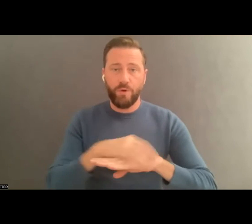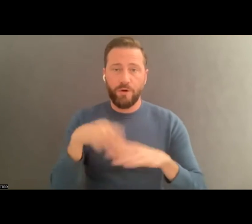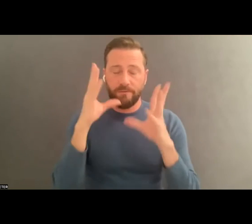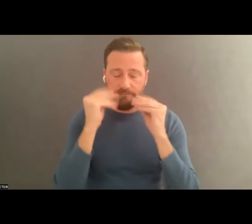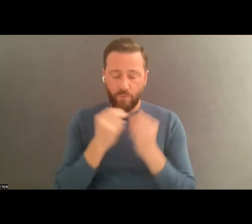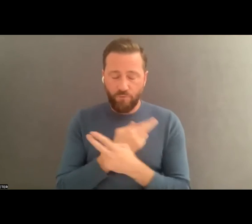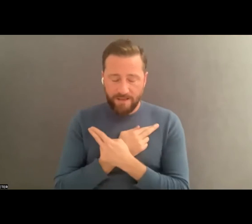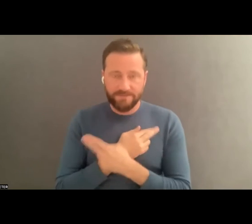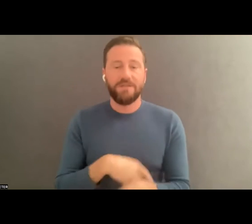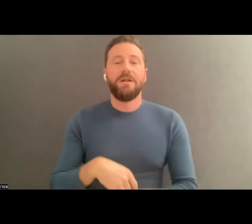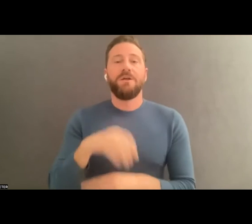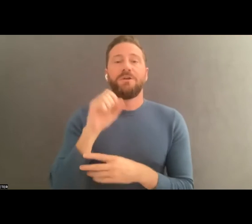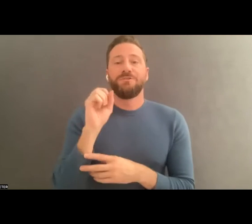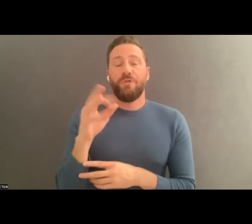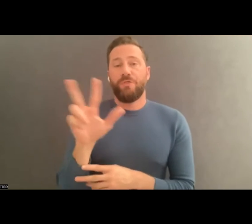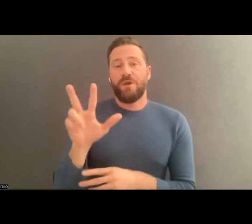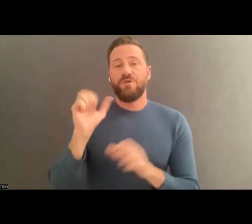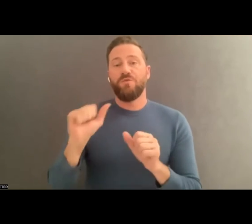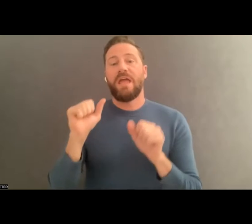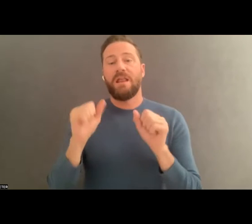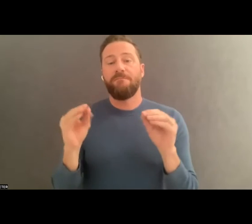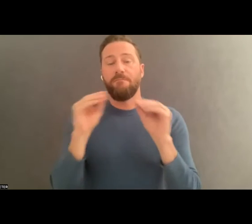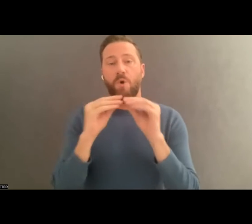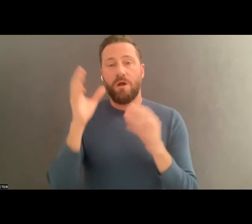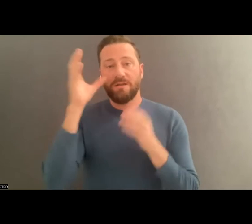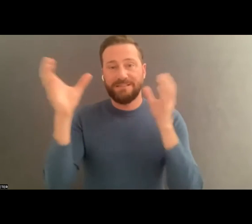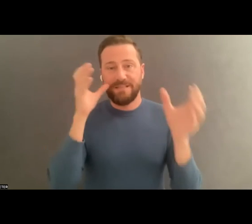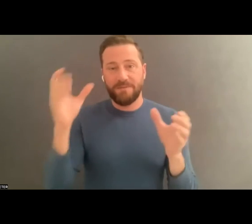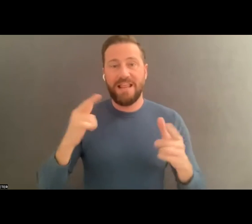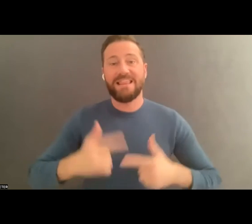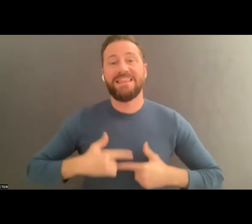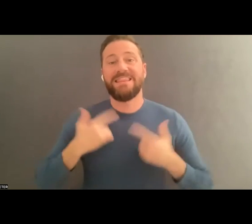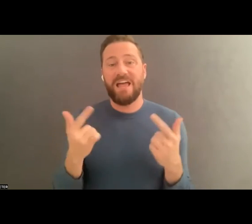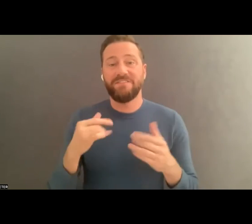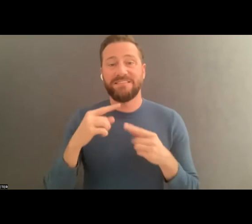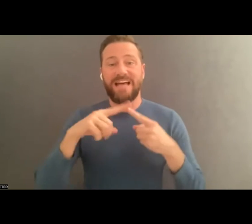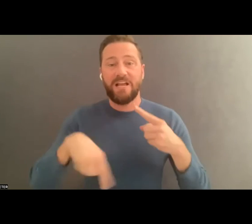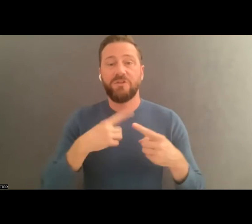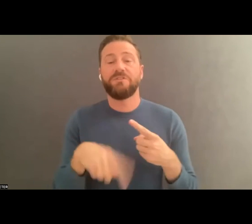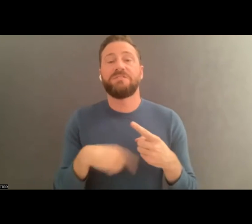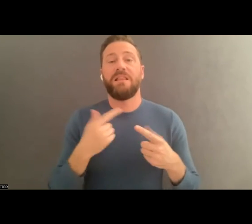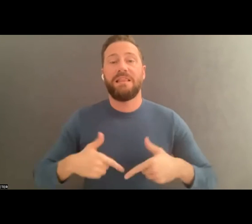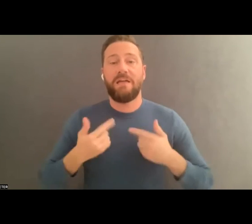within life cycles, livelihoods and legacies, we have six more daytime sessions